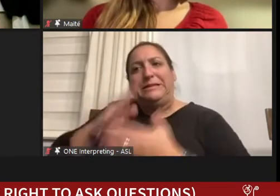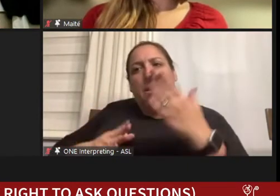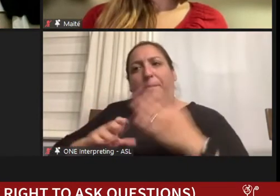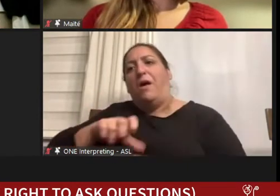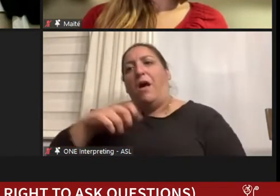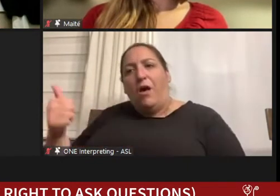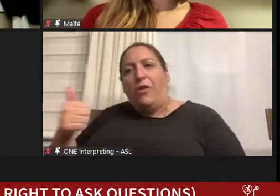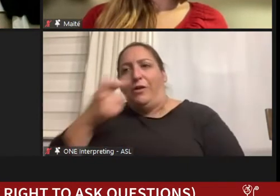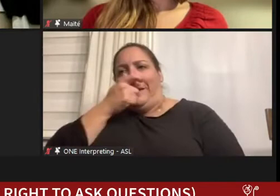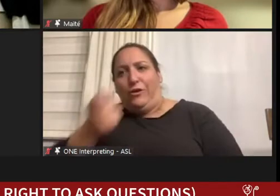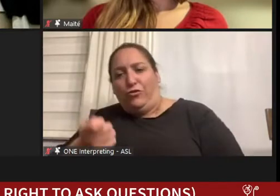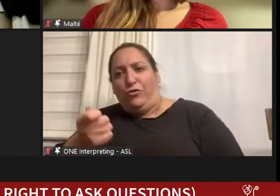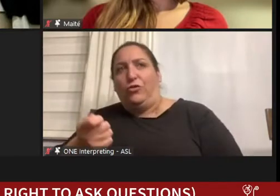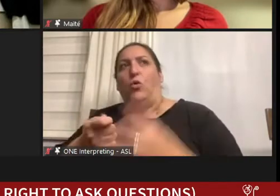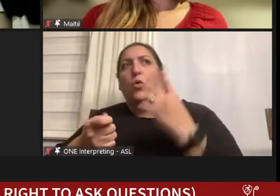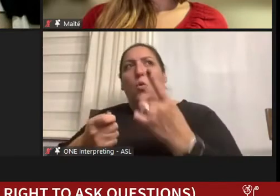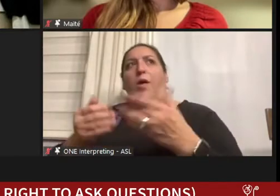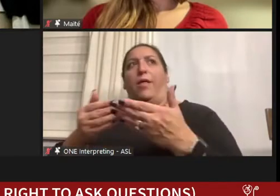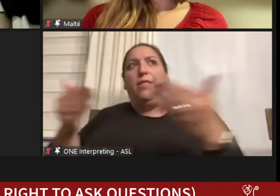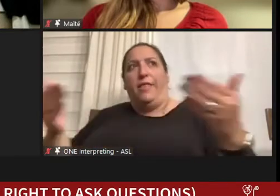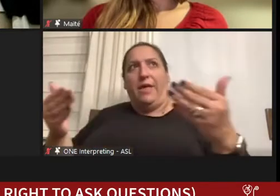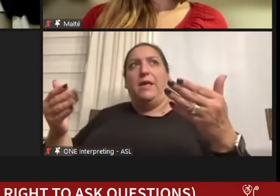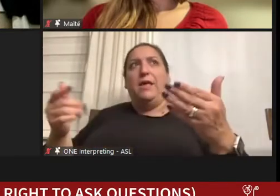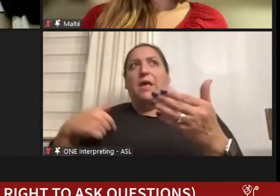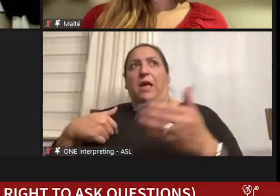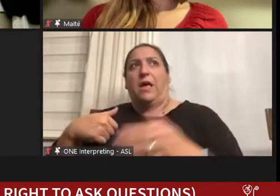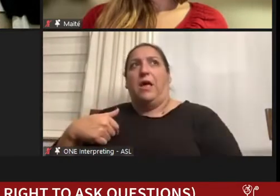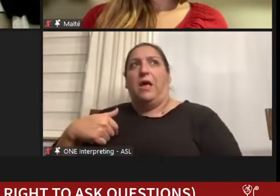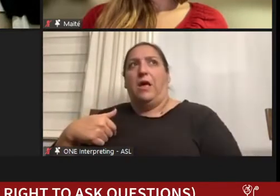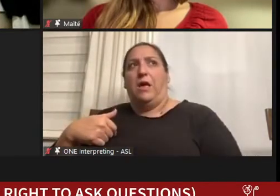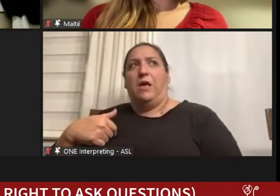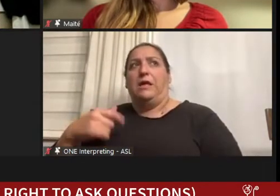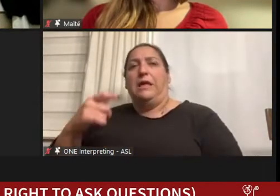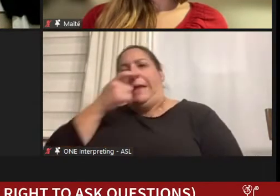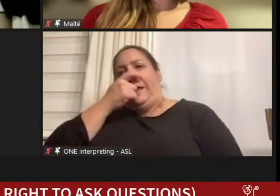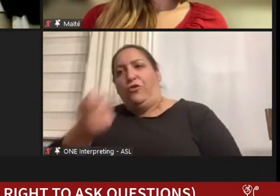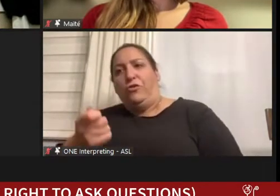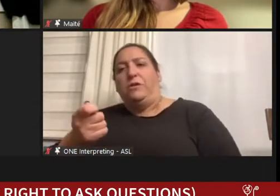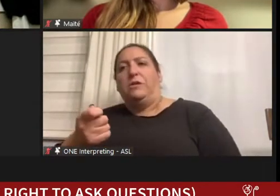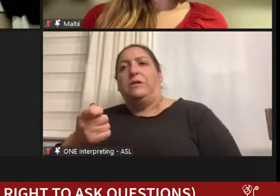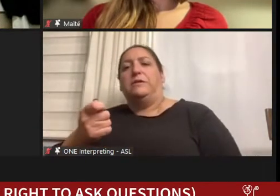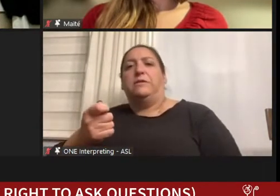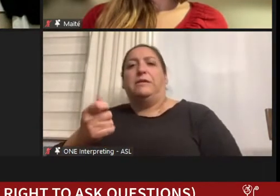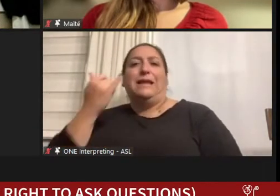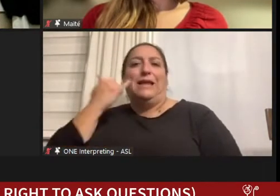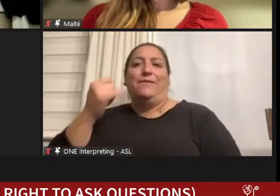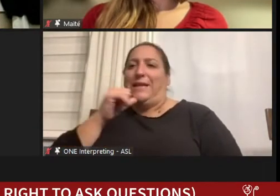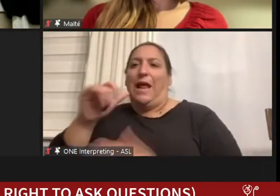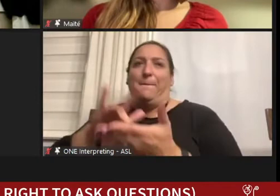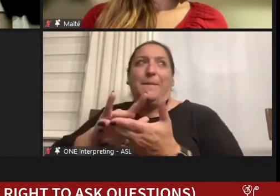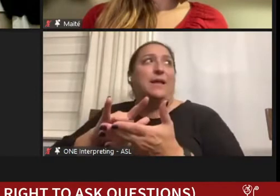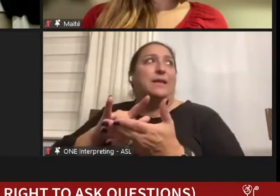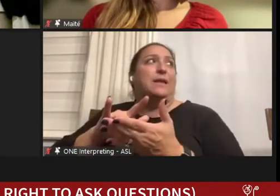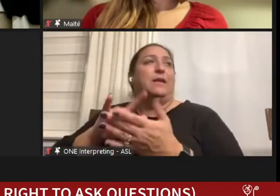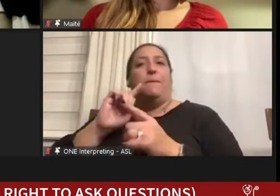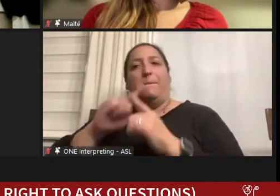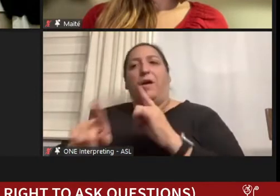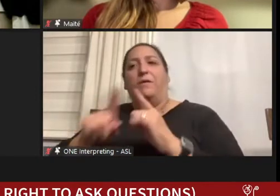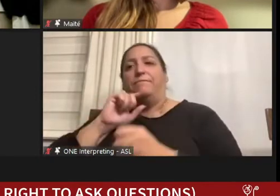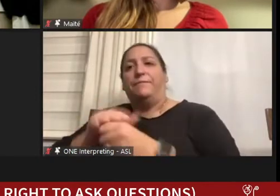One of the things I would have been interested in if it wasn't in medicine purely was to